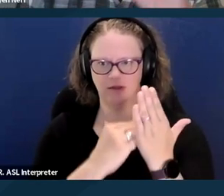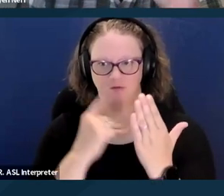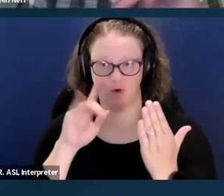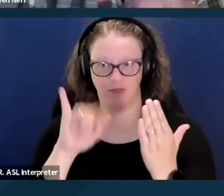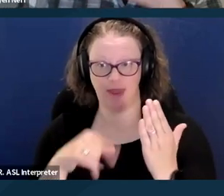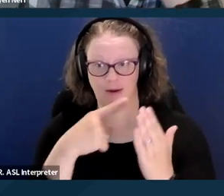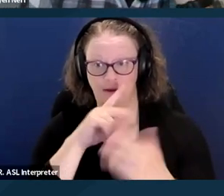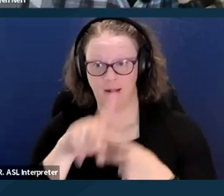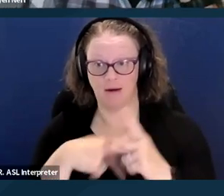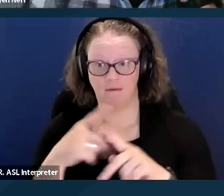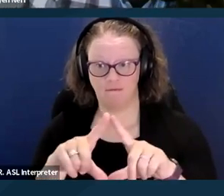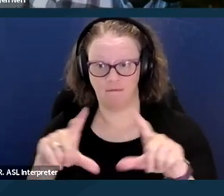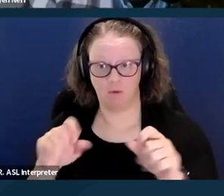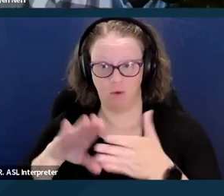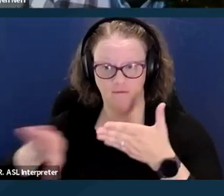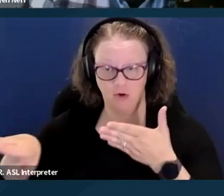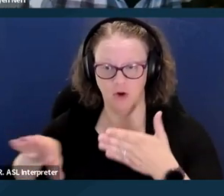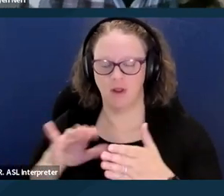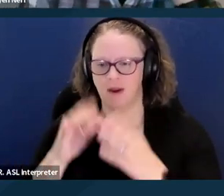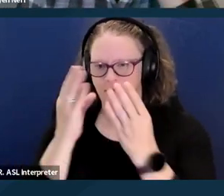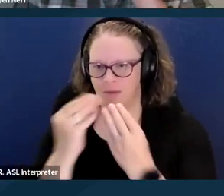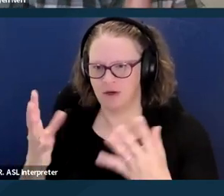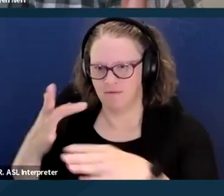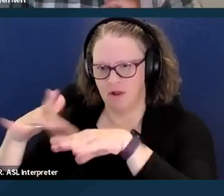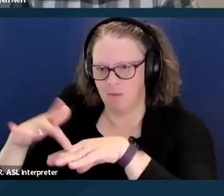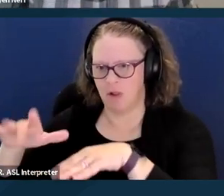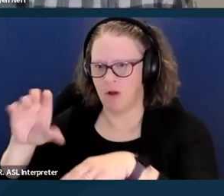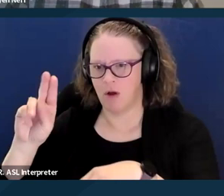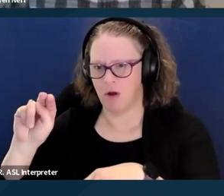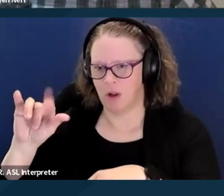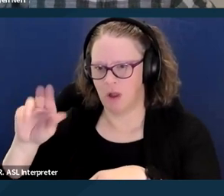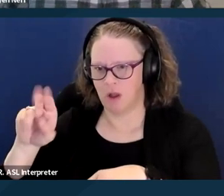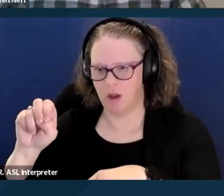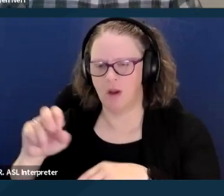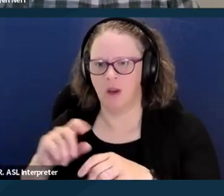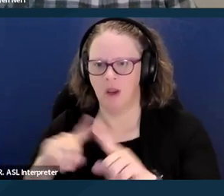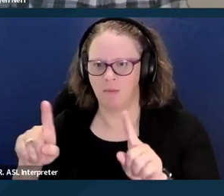and that information is available online and you can check out regularly, but there's been a wait list for almost a year now.